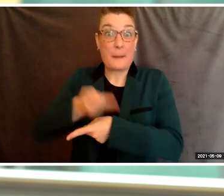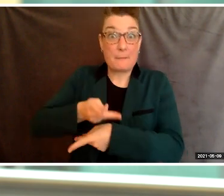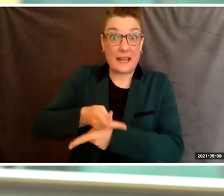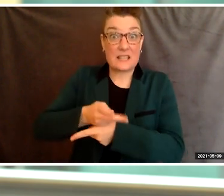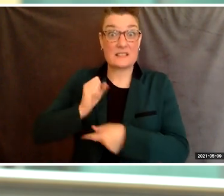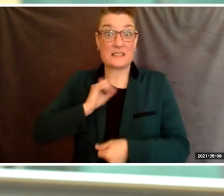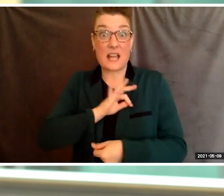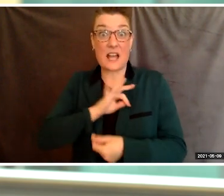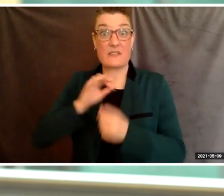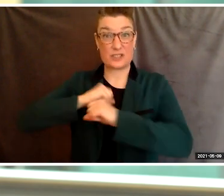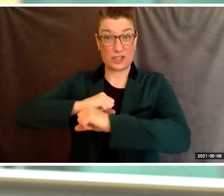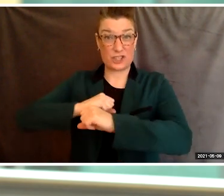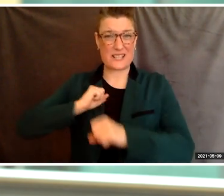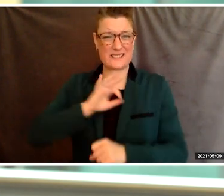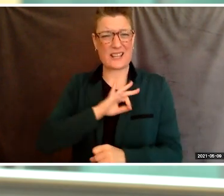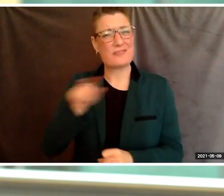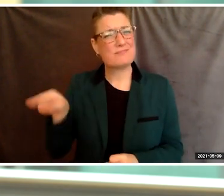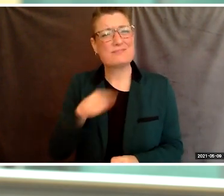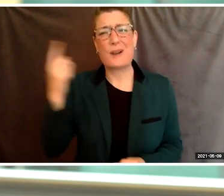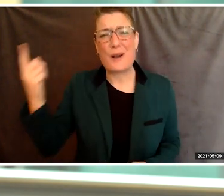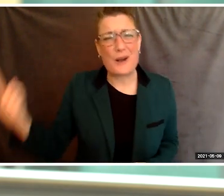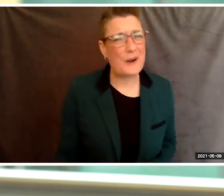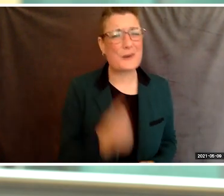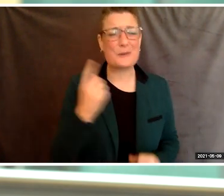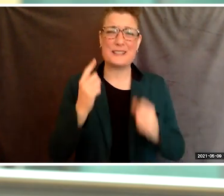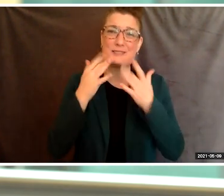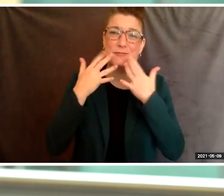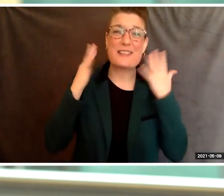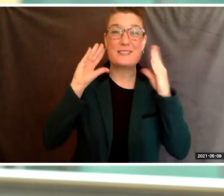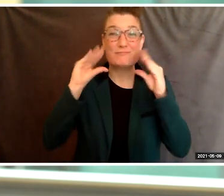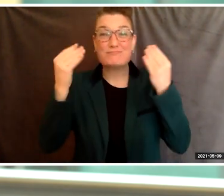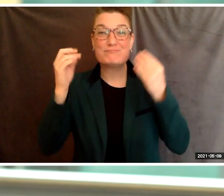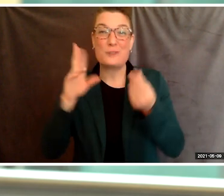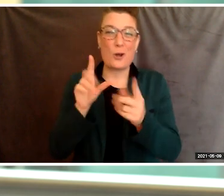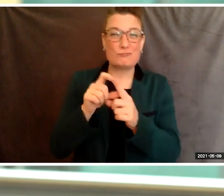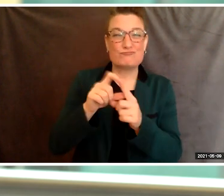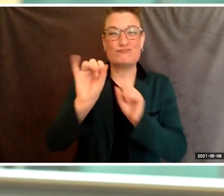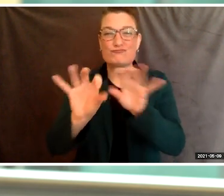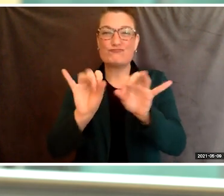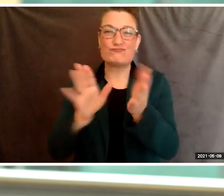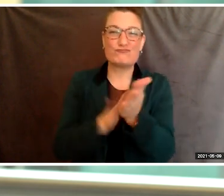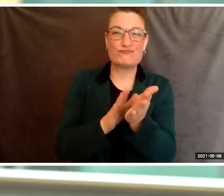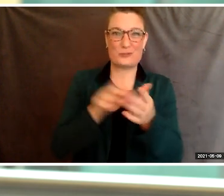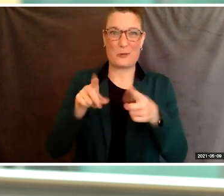I mean always had a friendly greeting for me, or even words of encouragement when I was rolling into an exam.